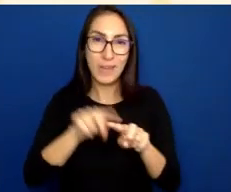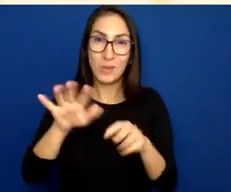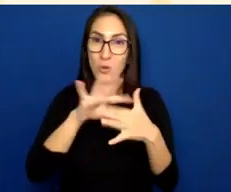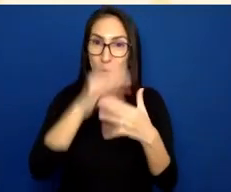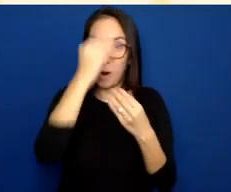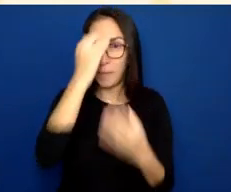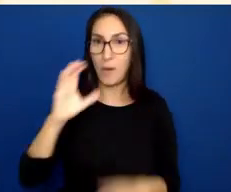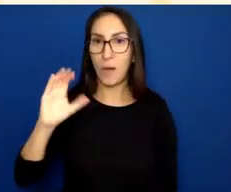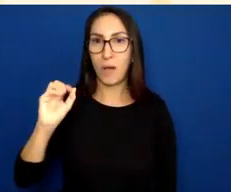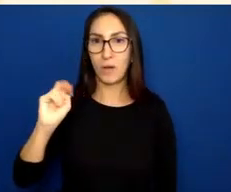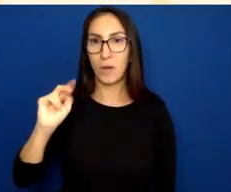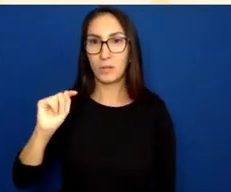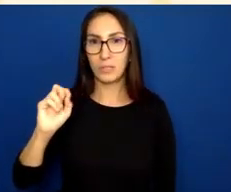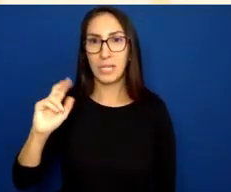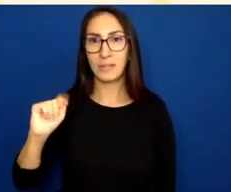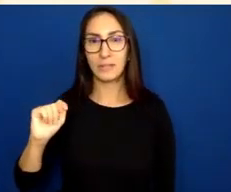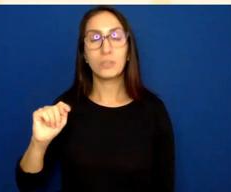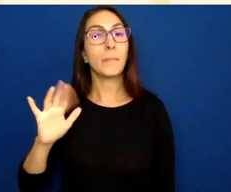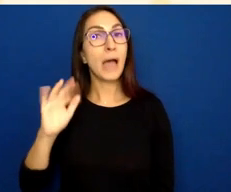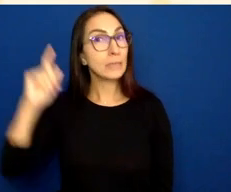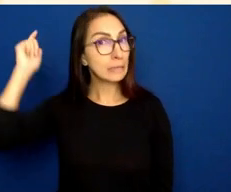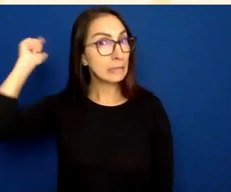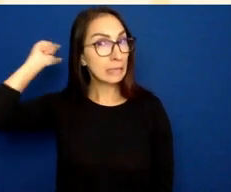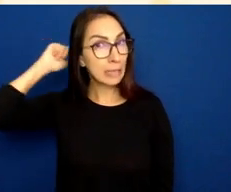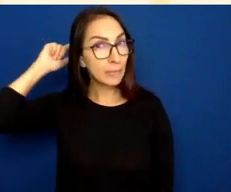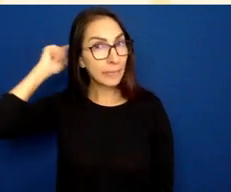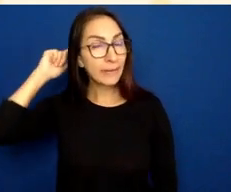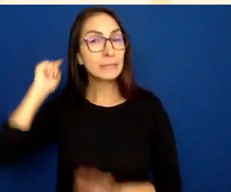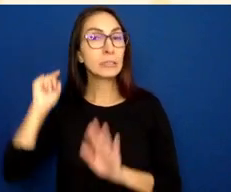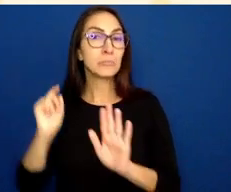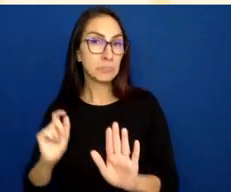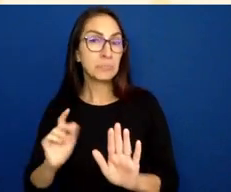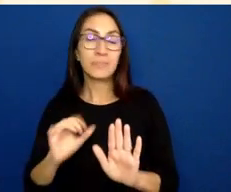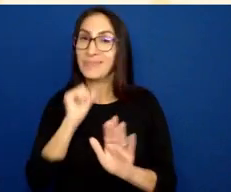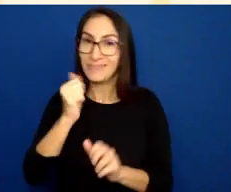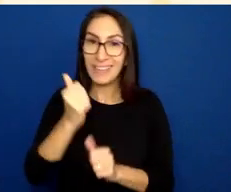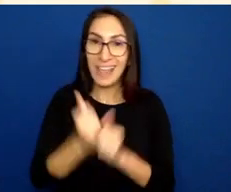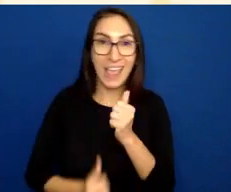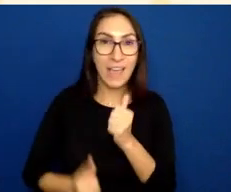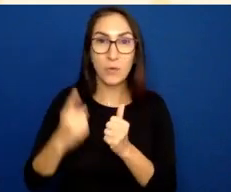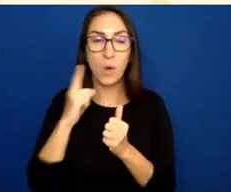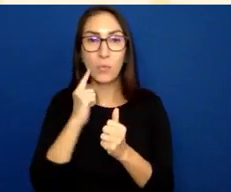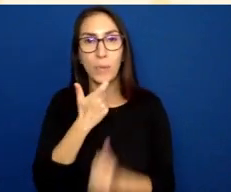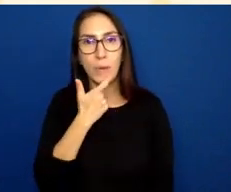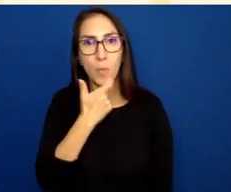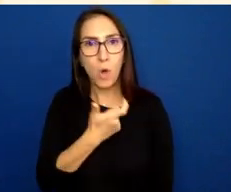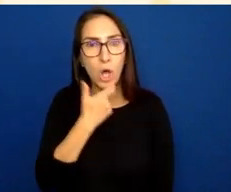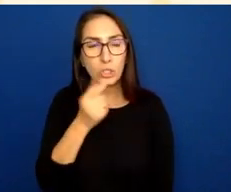Although, keep in mind that not everybody's going to be watching you type on the screen.